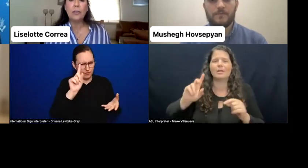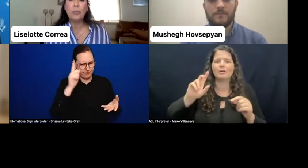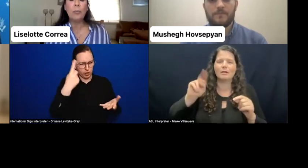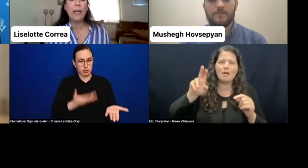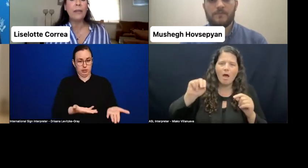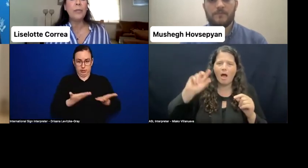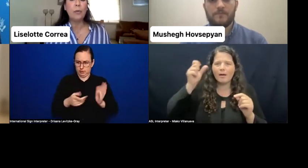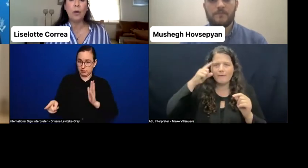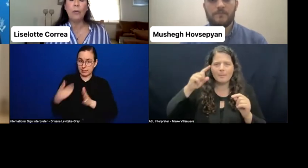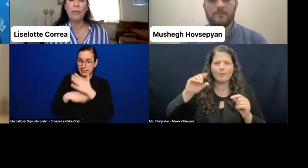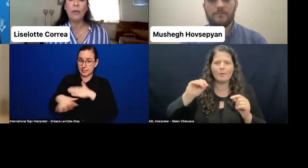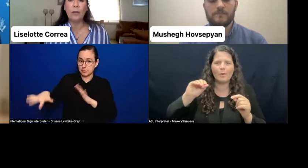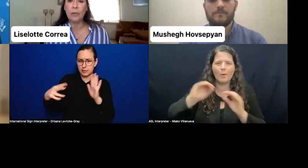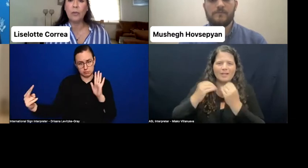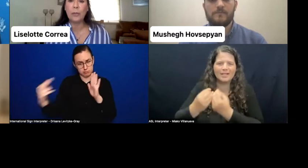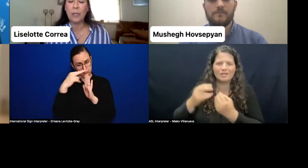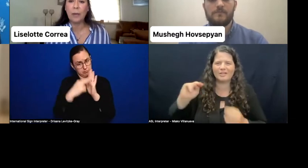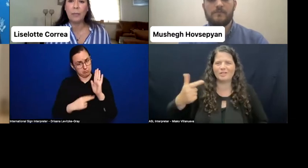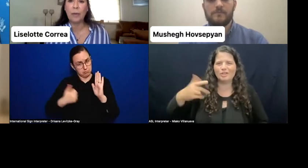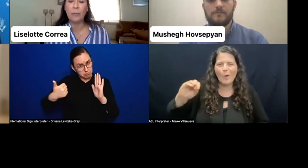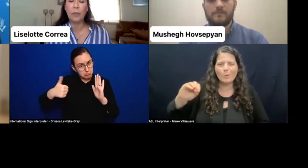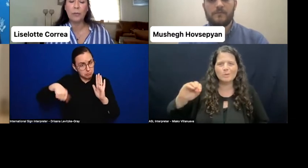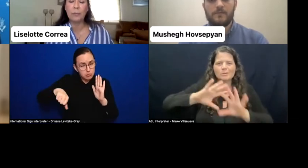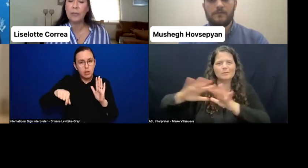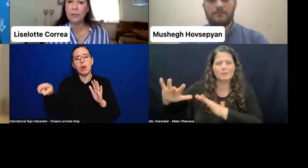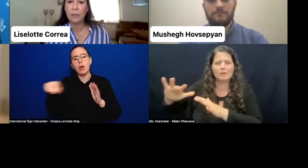to provide the view of those persons,